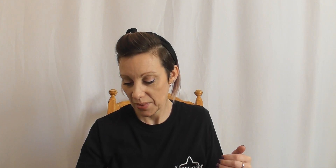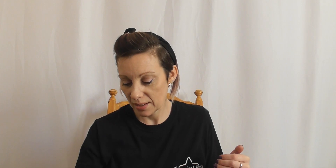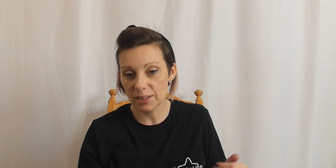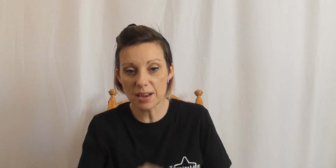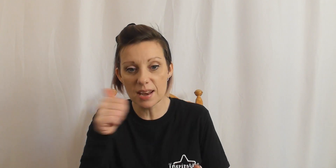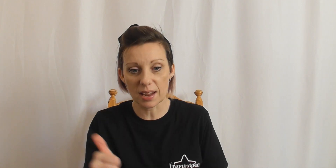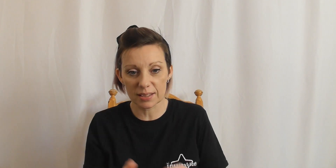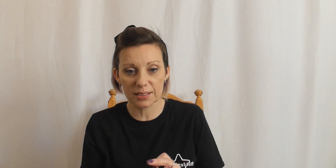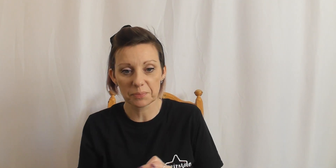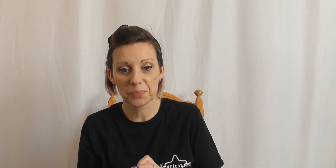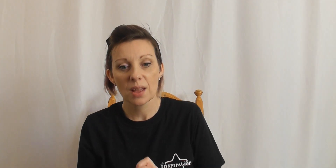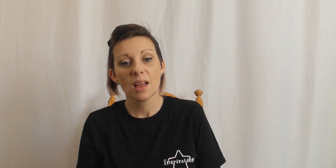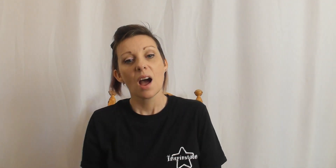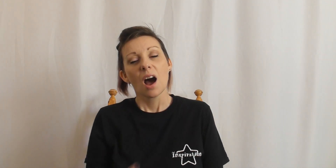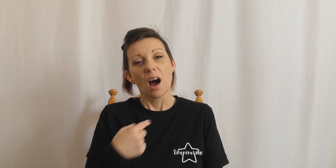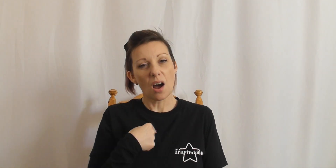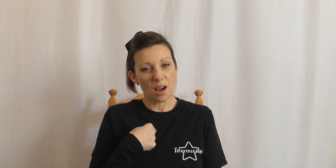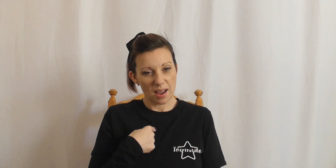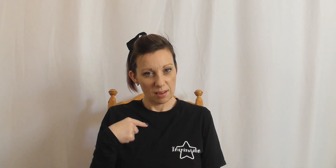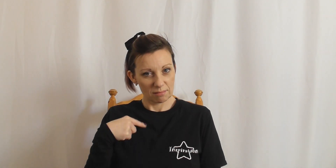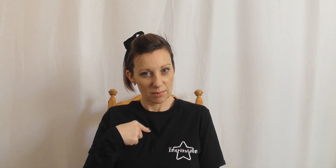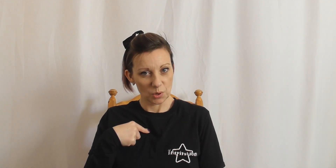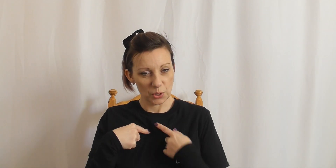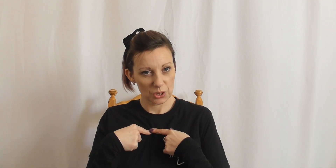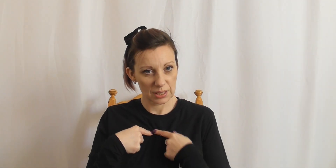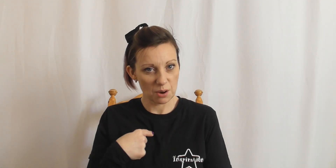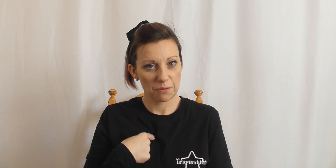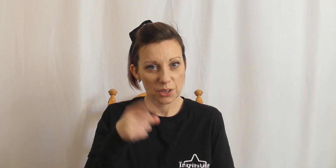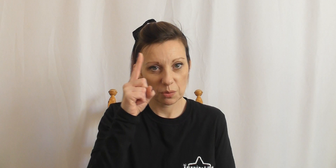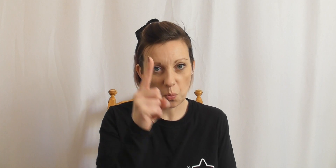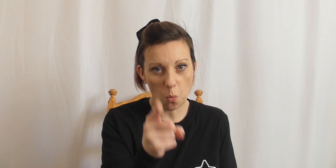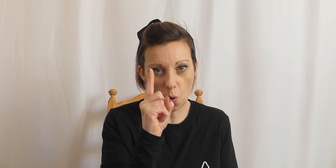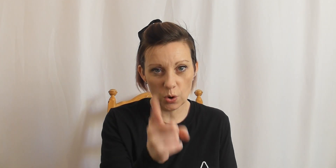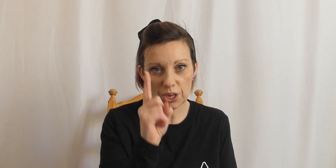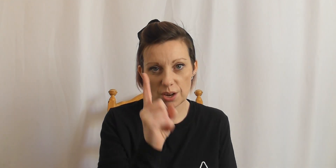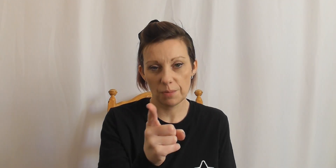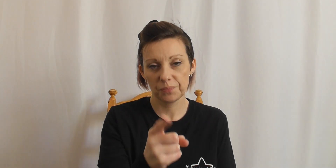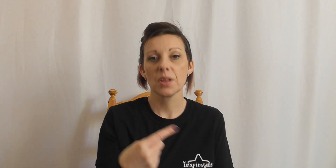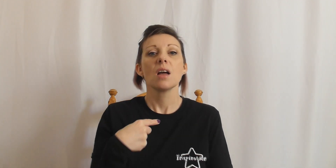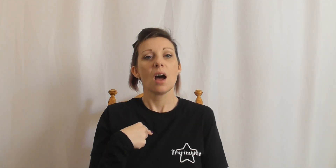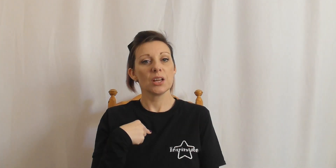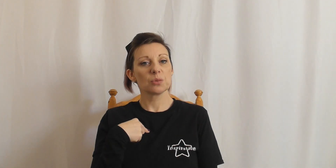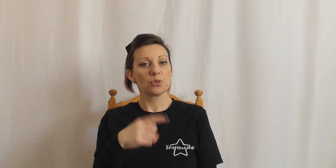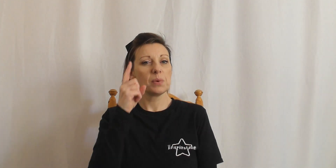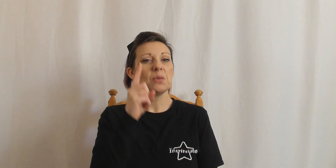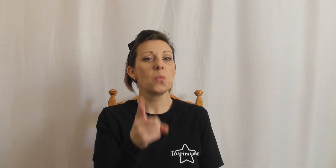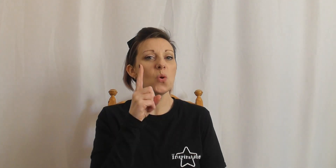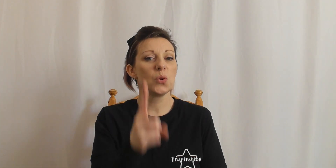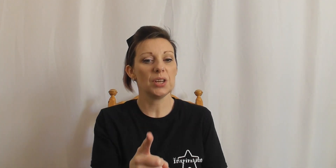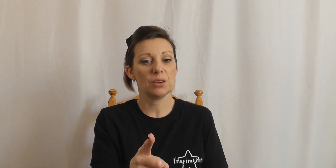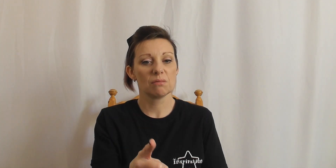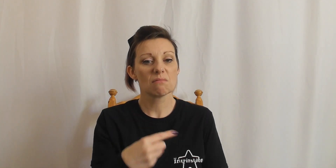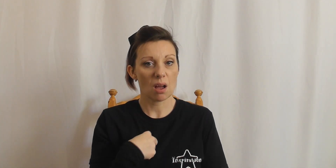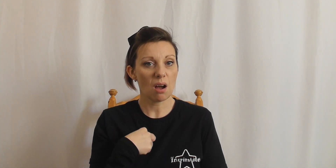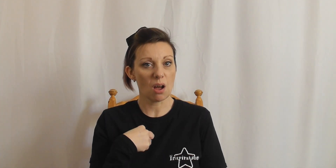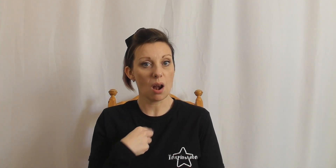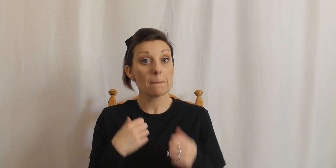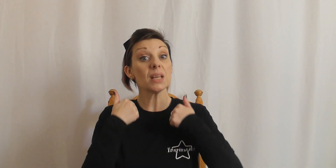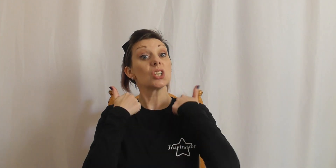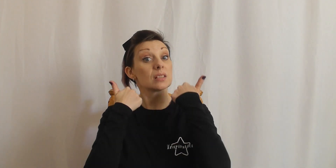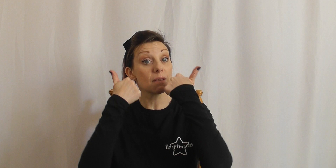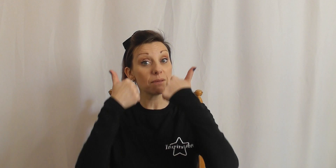Excellent, next, i, point to yourself, should warn you. I should probably warn you i'll be just